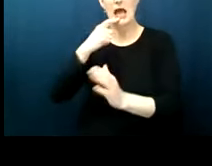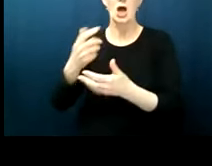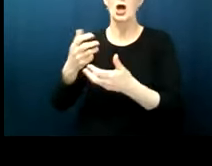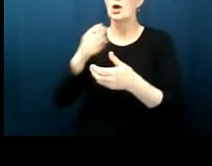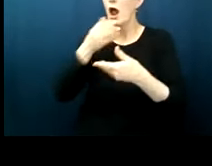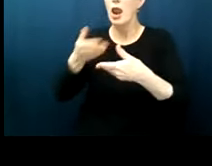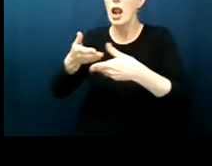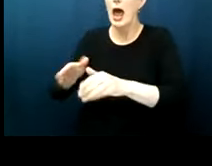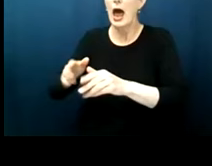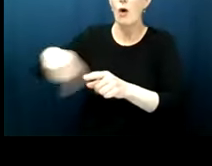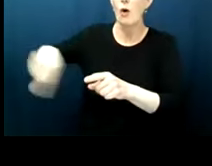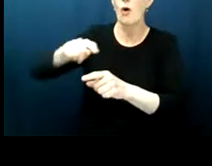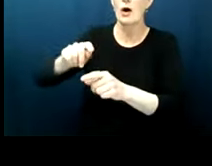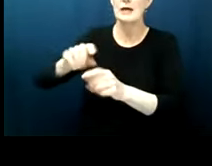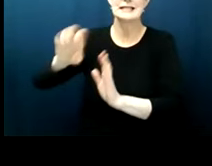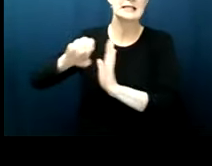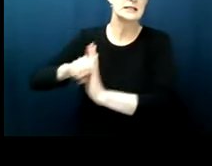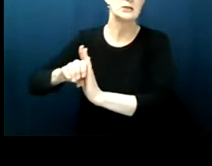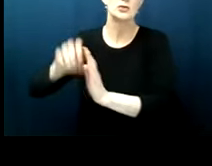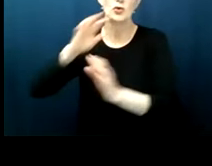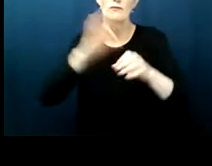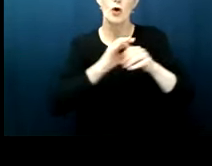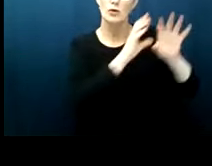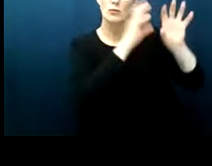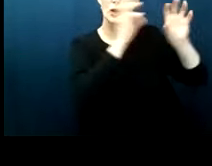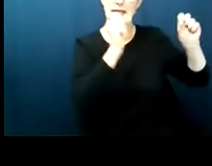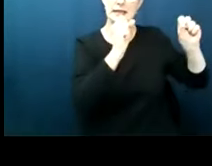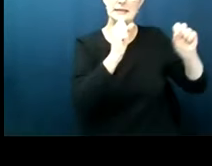excluded on a universal basis and didn't sort of pick and choose a group that could participate